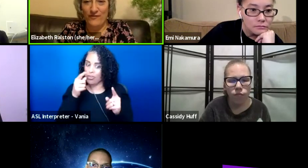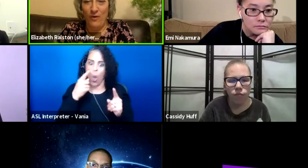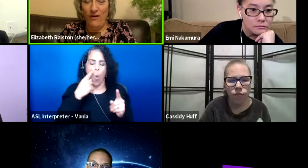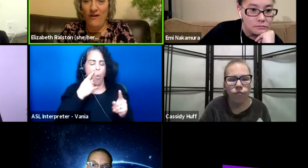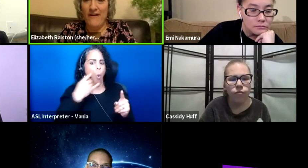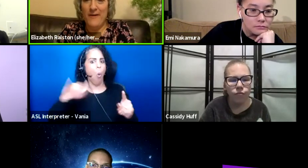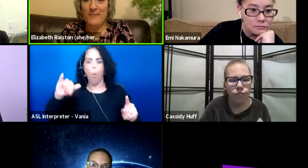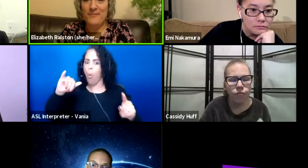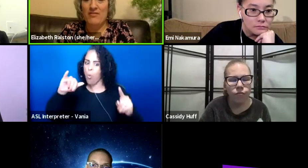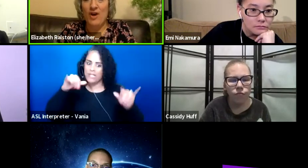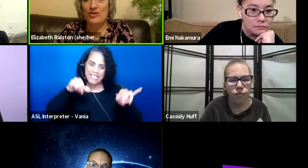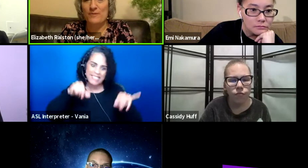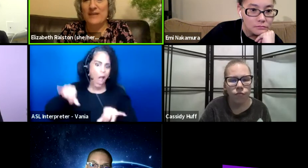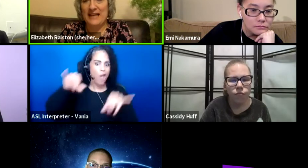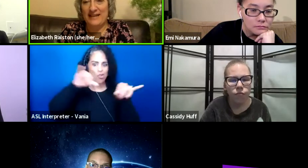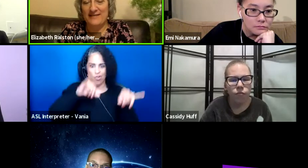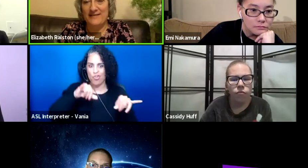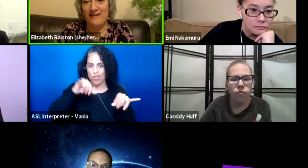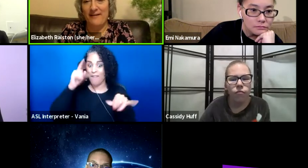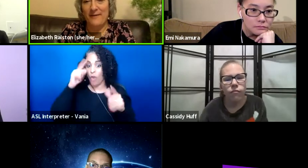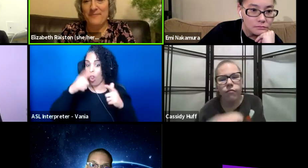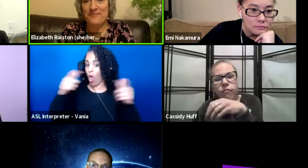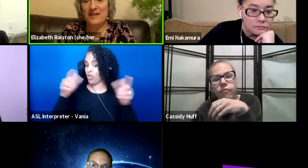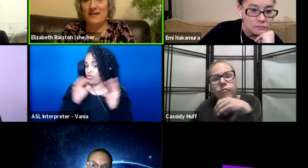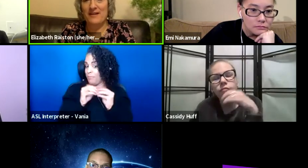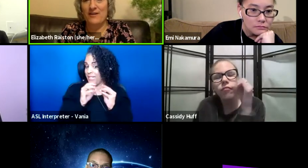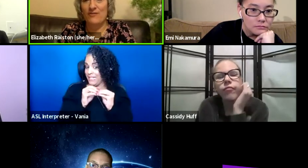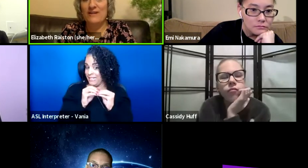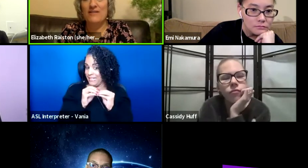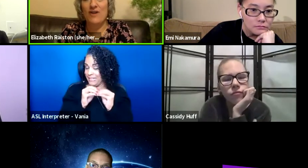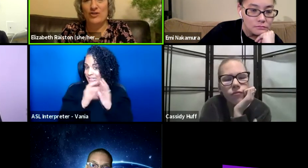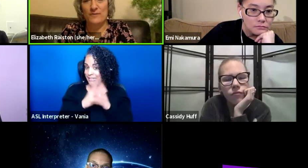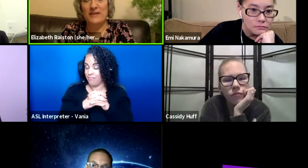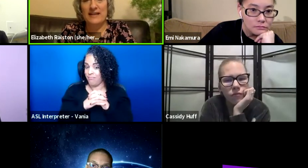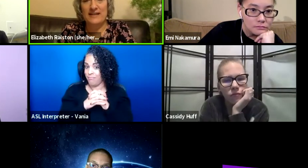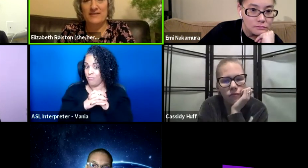for those meetings, really large meetings,